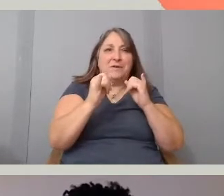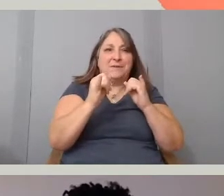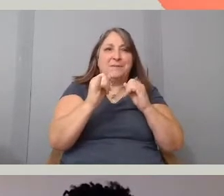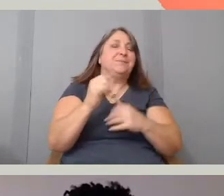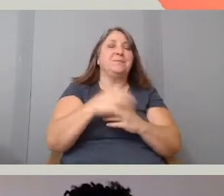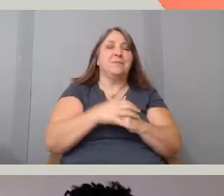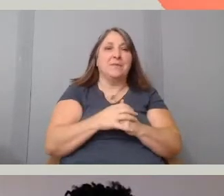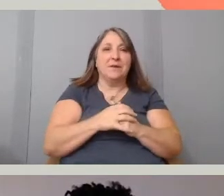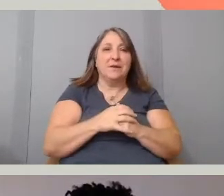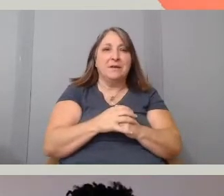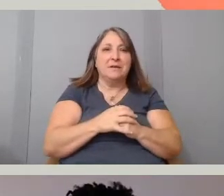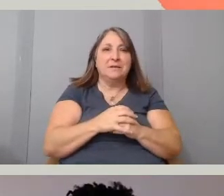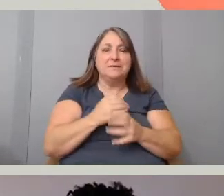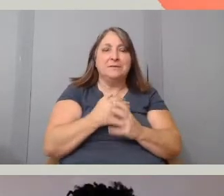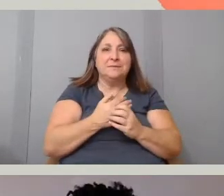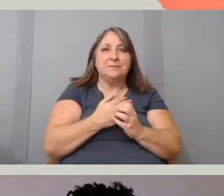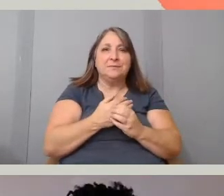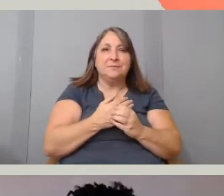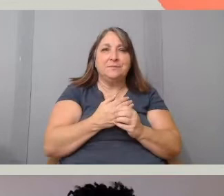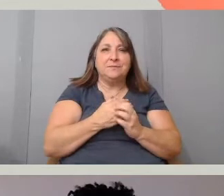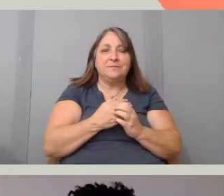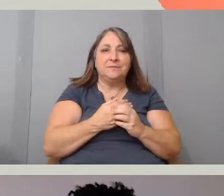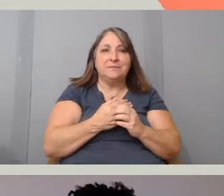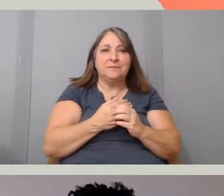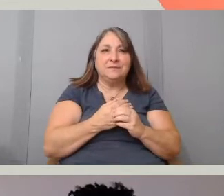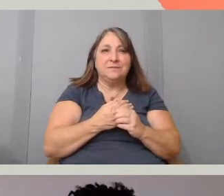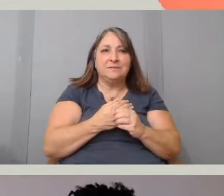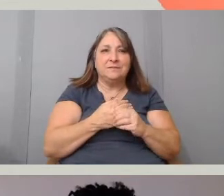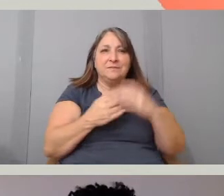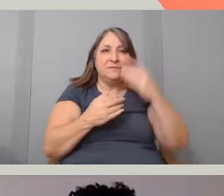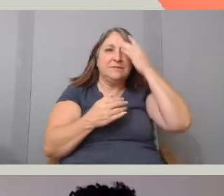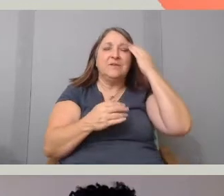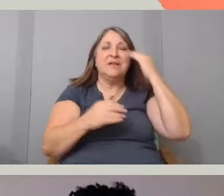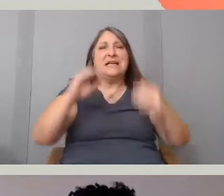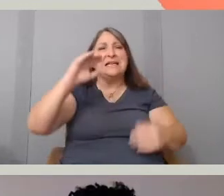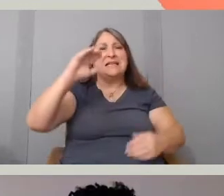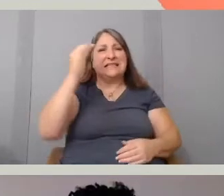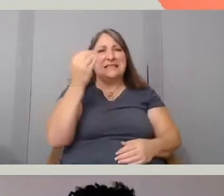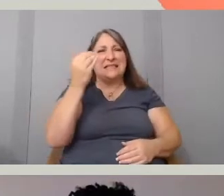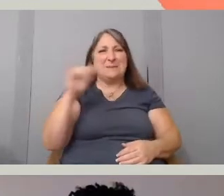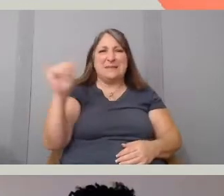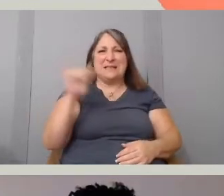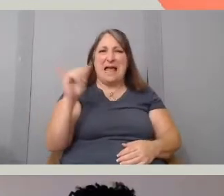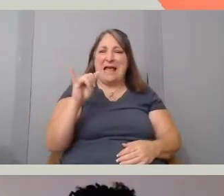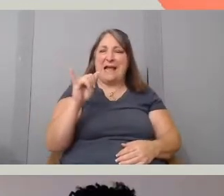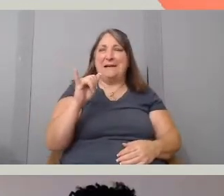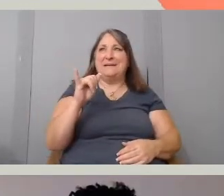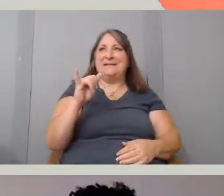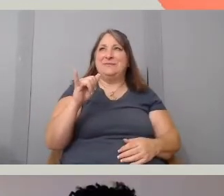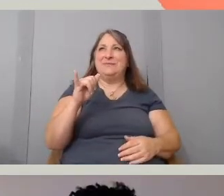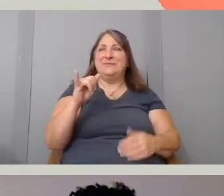Because it seems like, it's a strategy that I'm going to adopt, right?